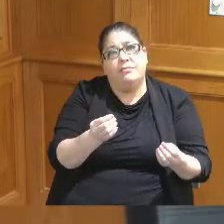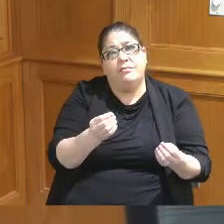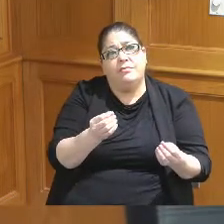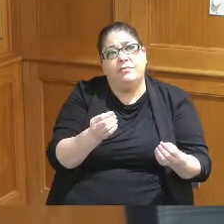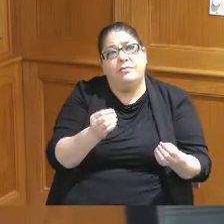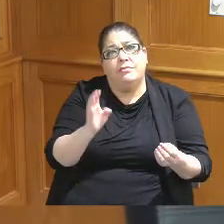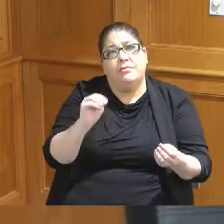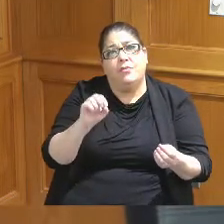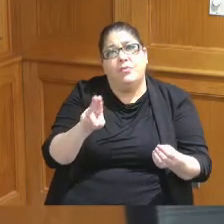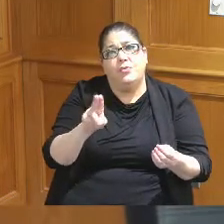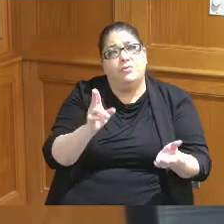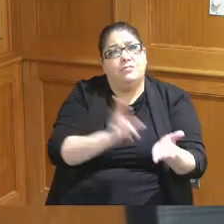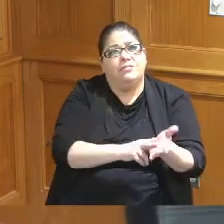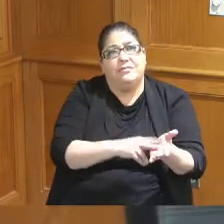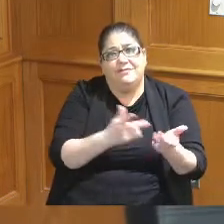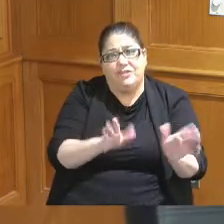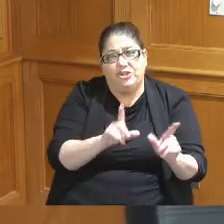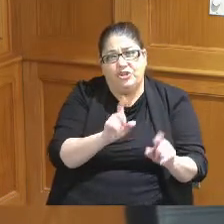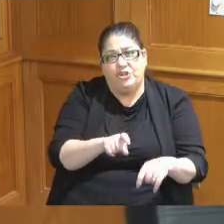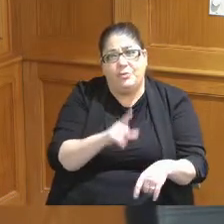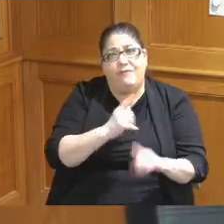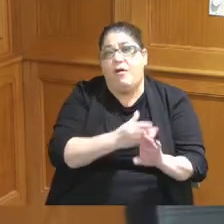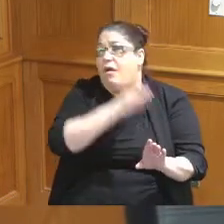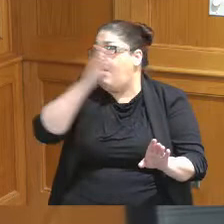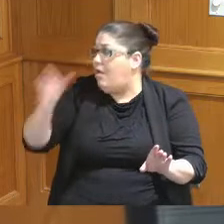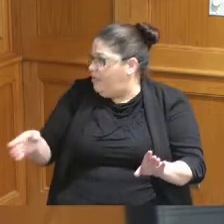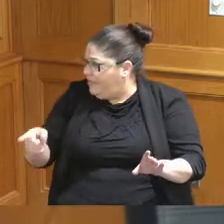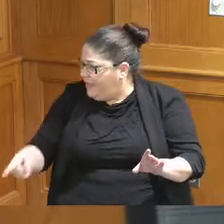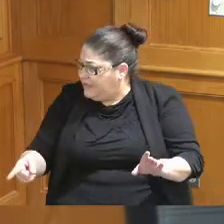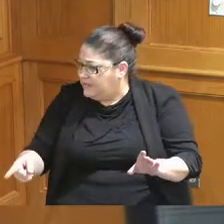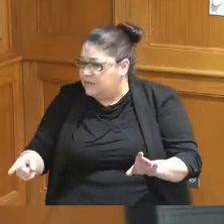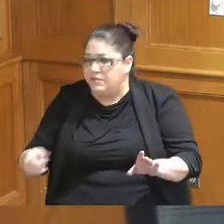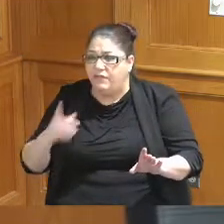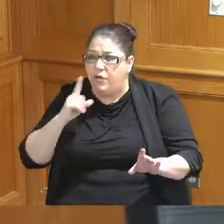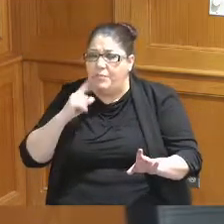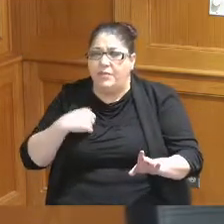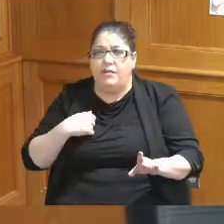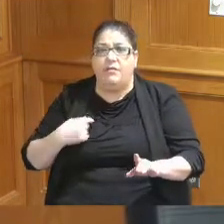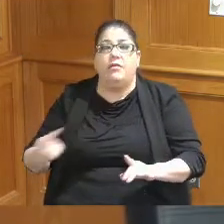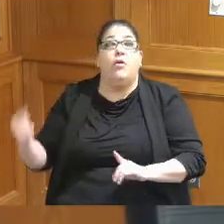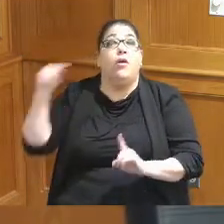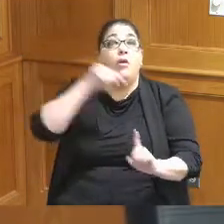already be signed before we move with this to me we would say whenever the hotel could come